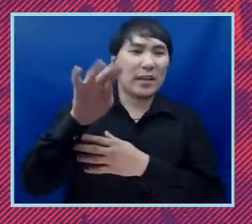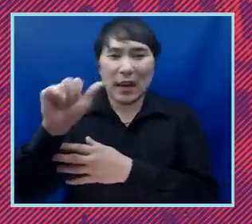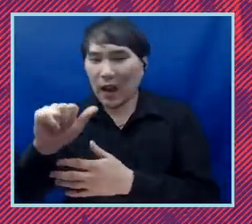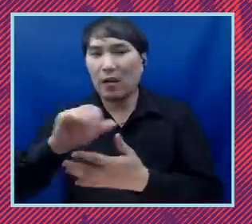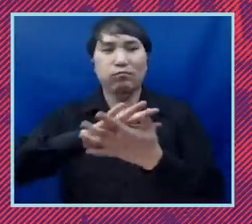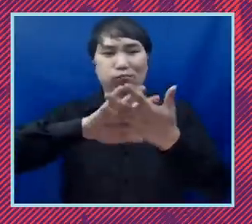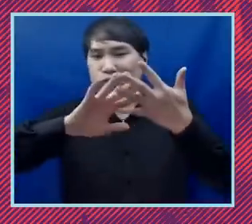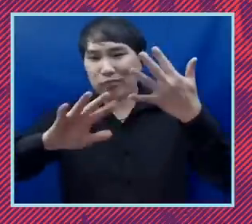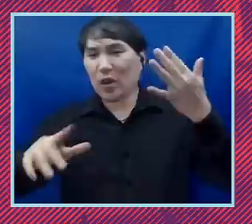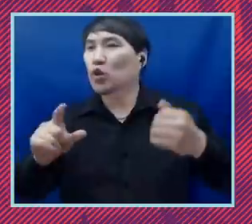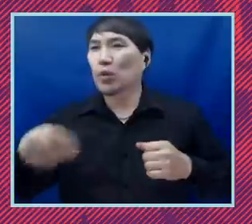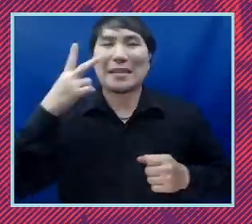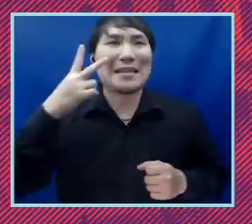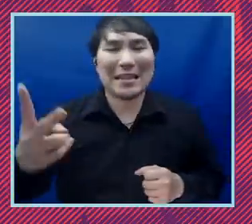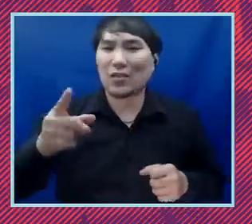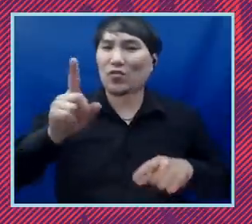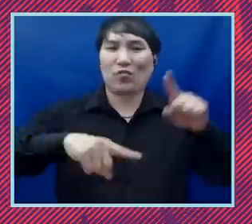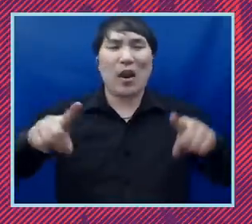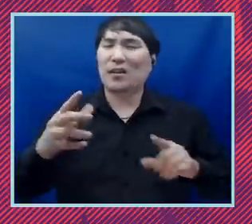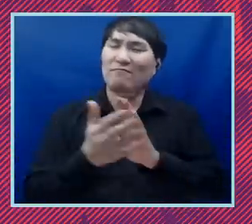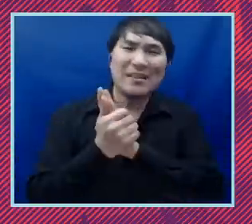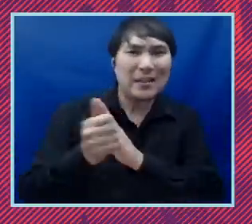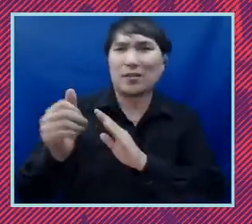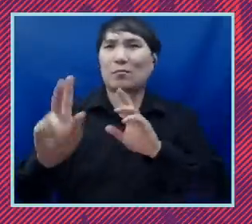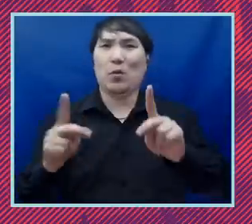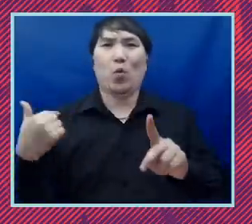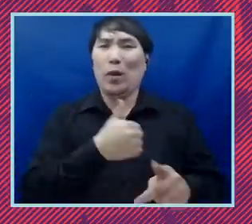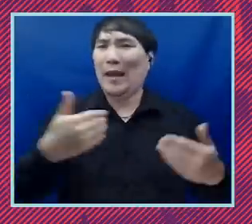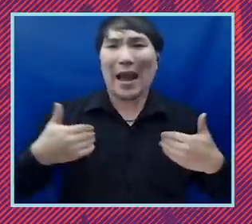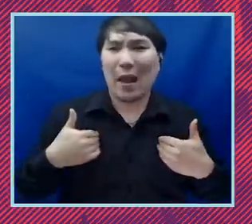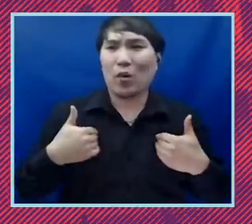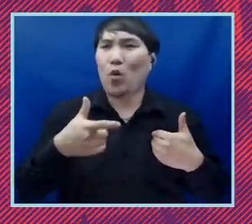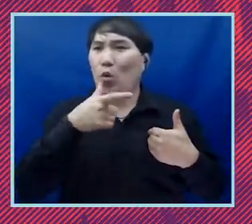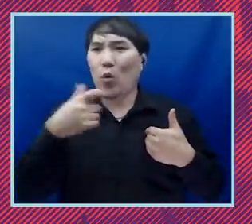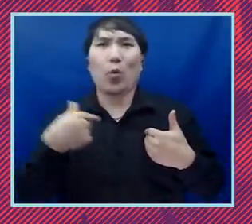of caliber and talent that the aclu is able to both attract and then support and then unleash